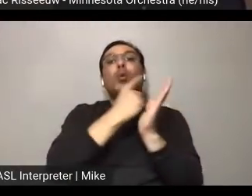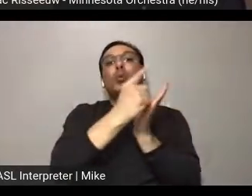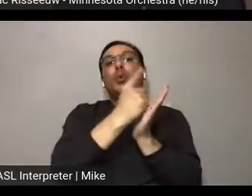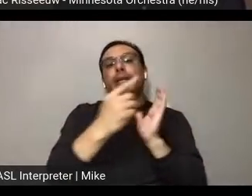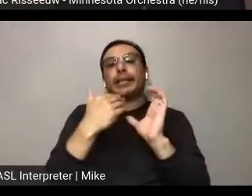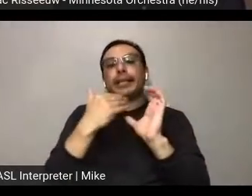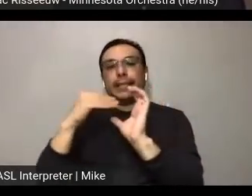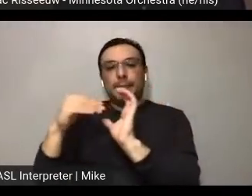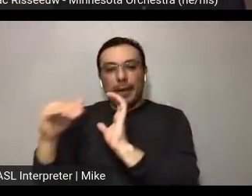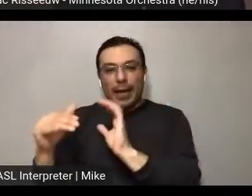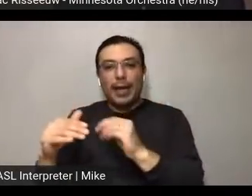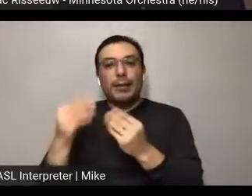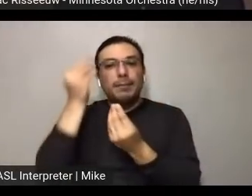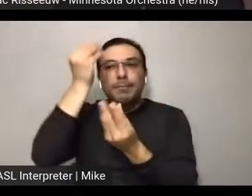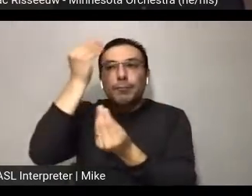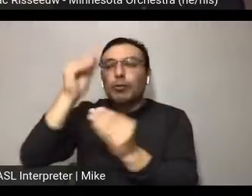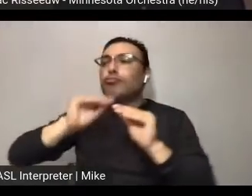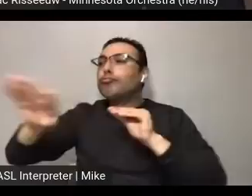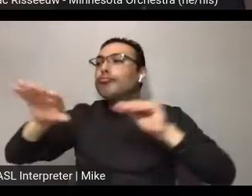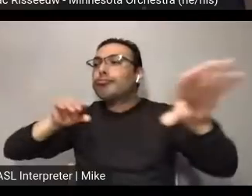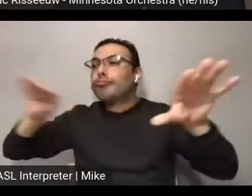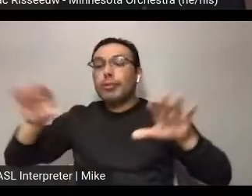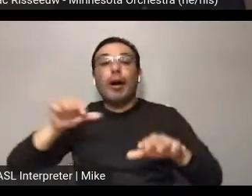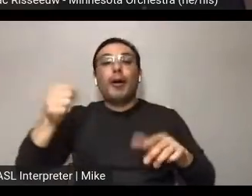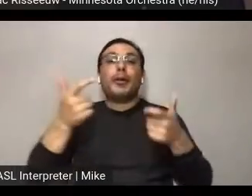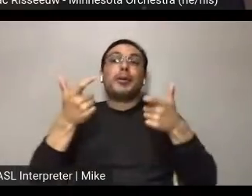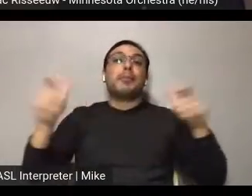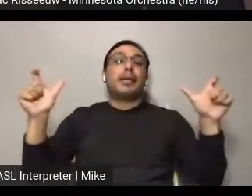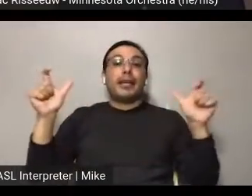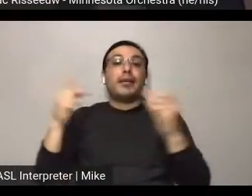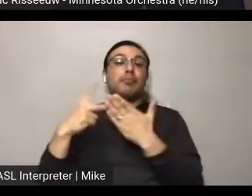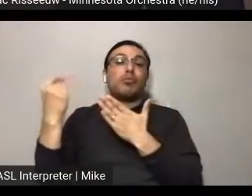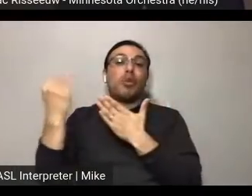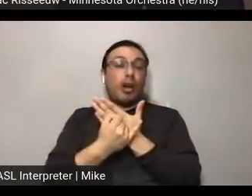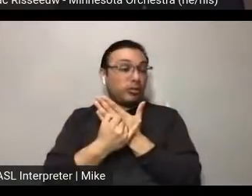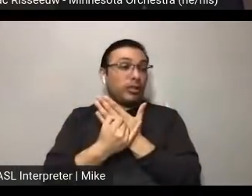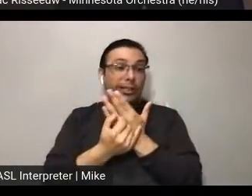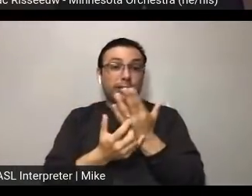major projects to make sure we're all... if there's something coming